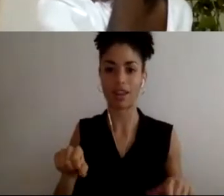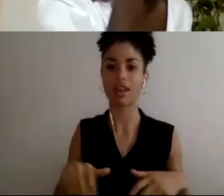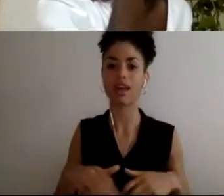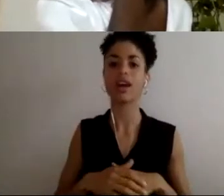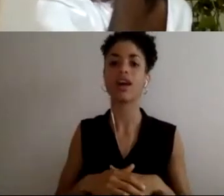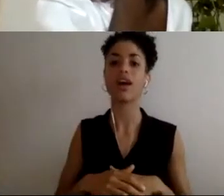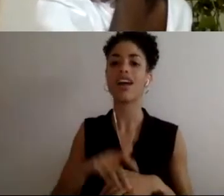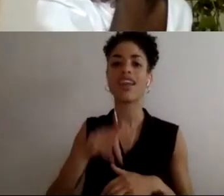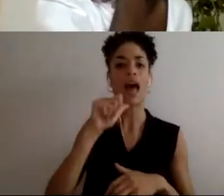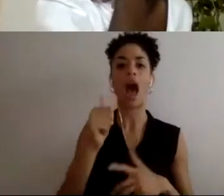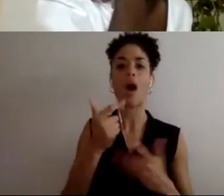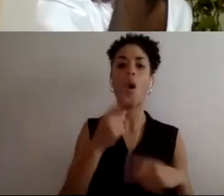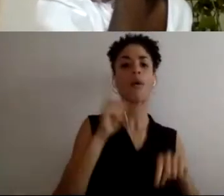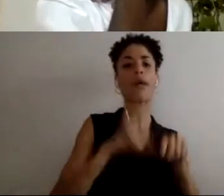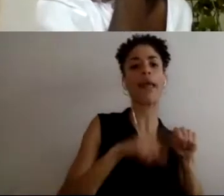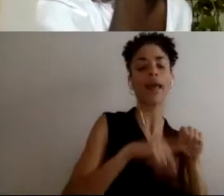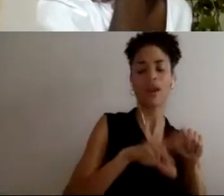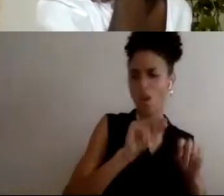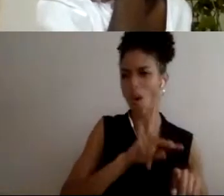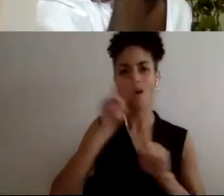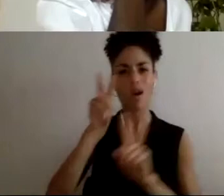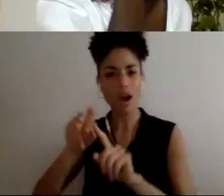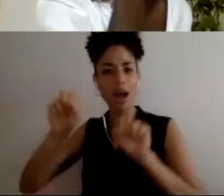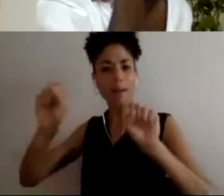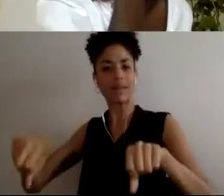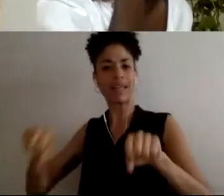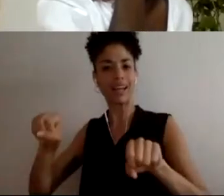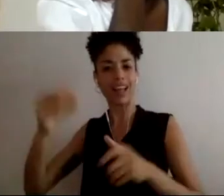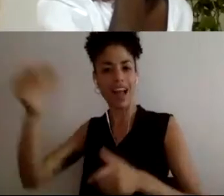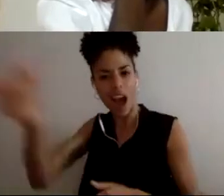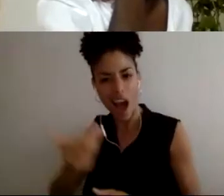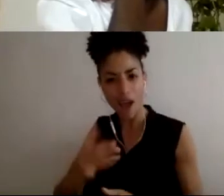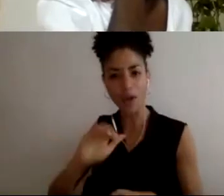we can hire these people based on their capabilities, and not just at the bottom.